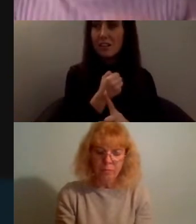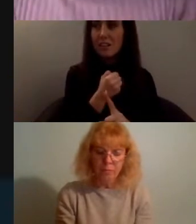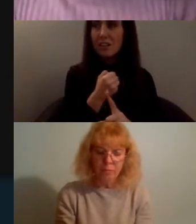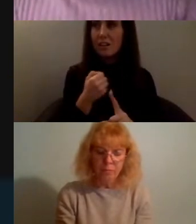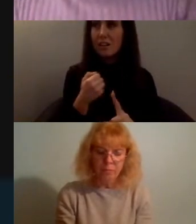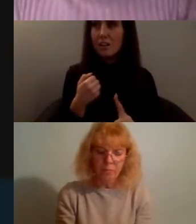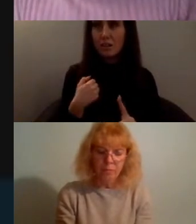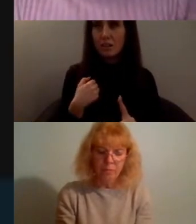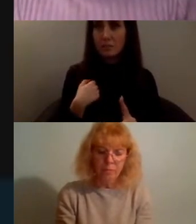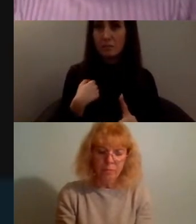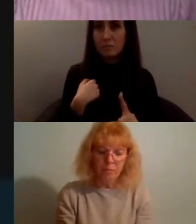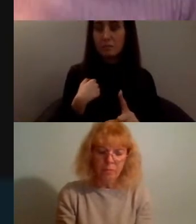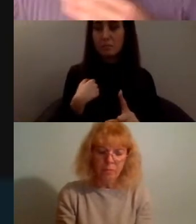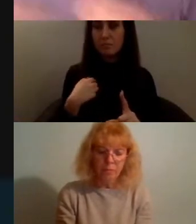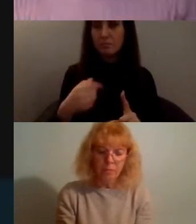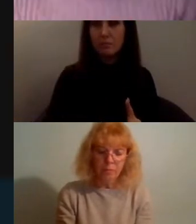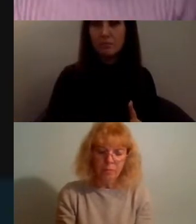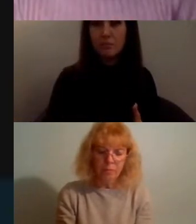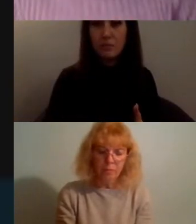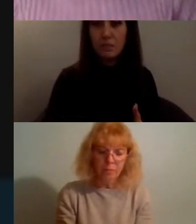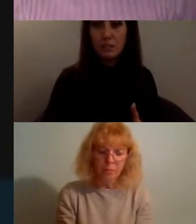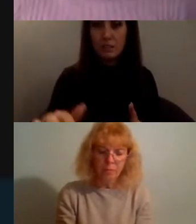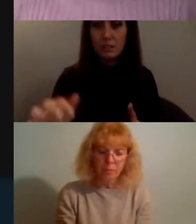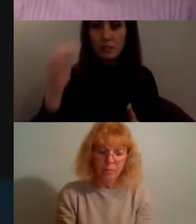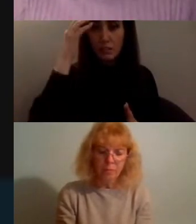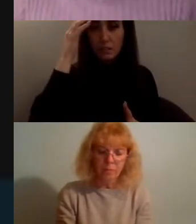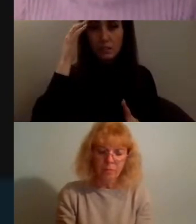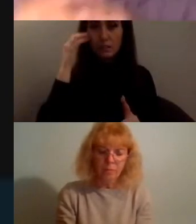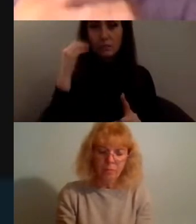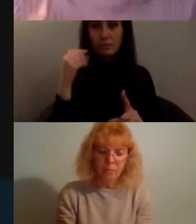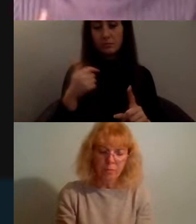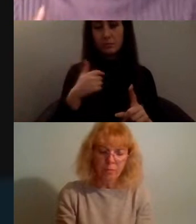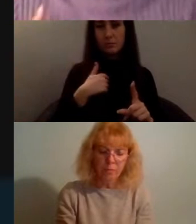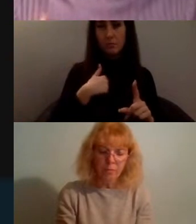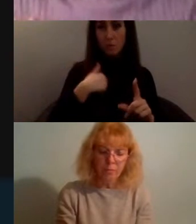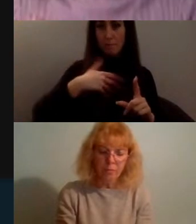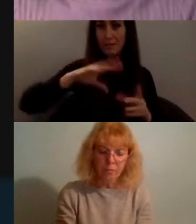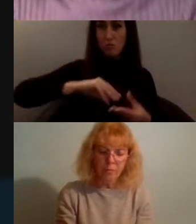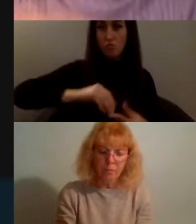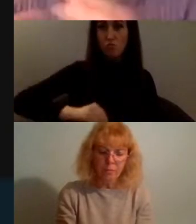this piece to be digital activism but I created a piece in response to the killing